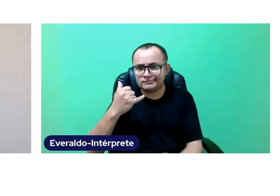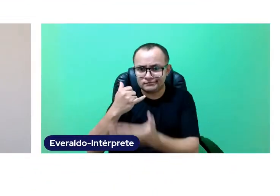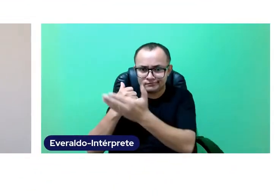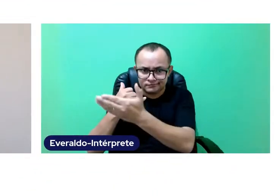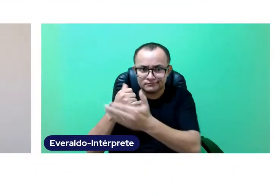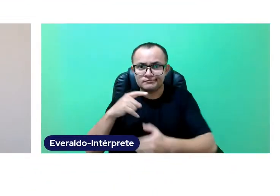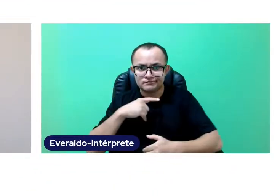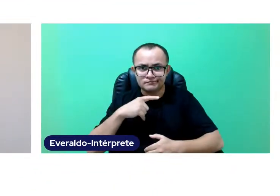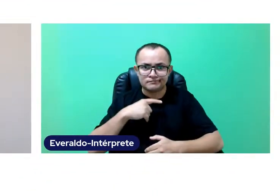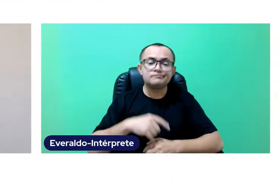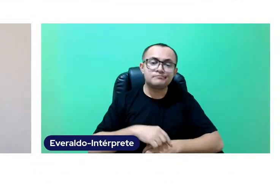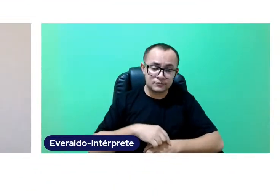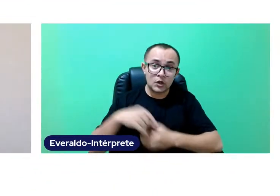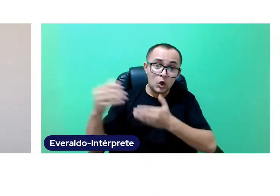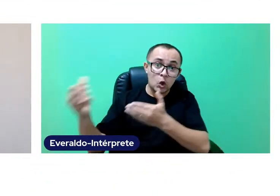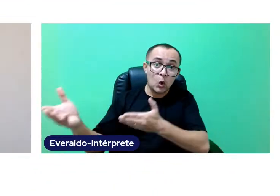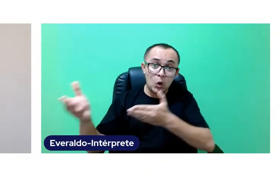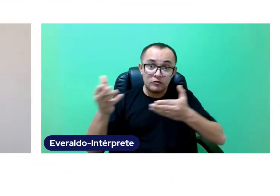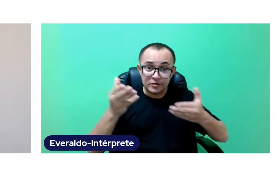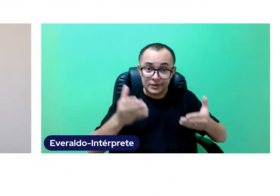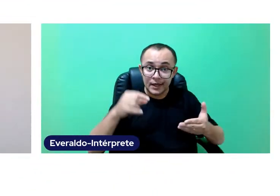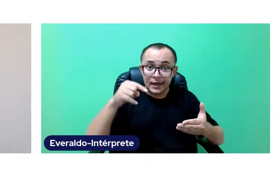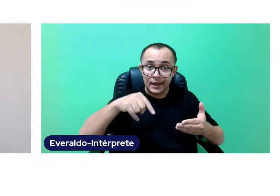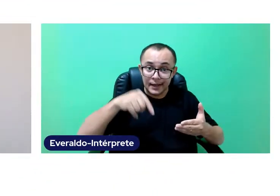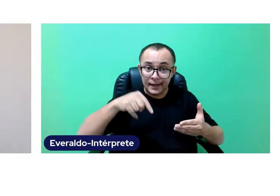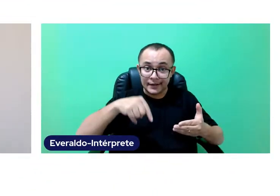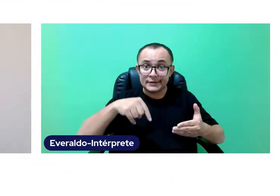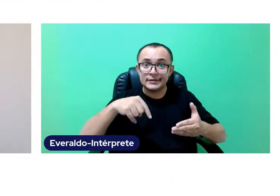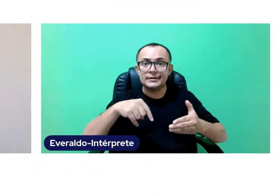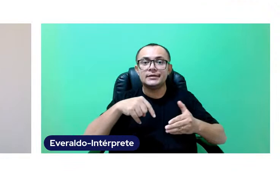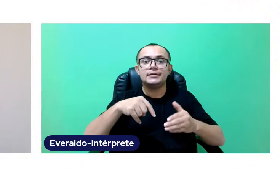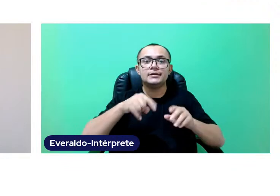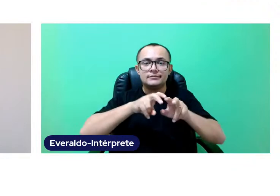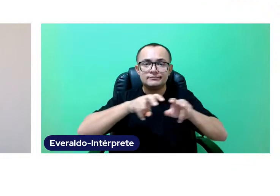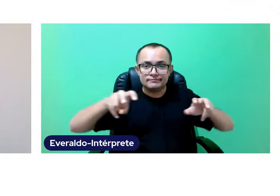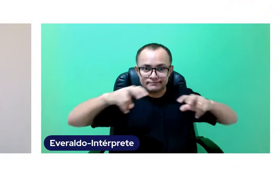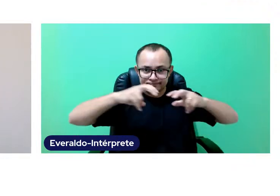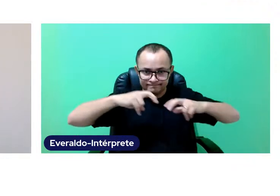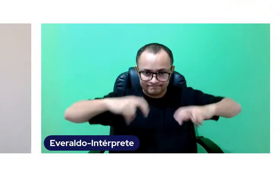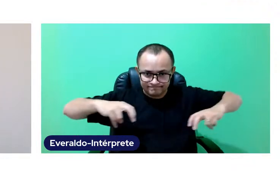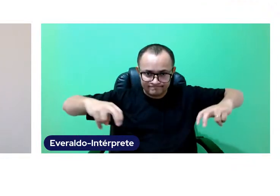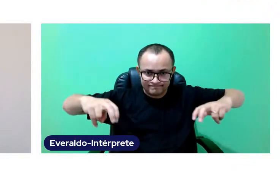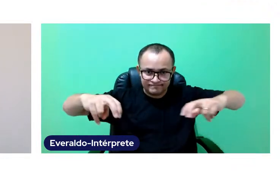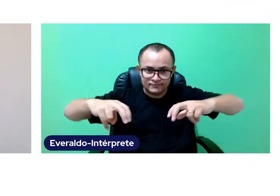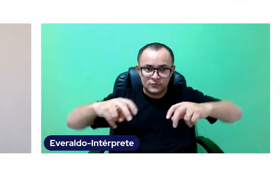So we invite to join our virtual table professor José Carlos Libâneo.